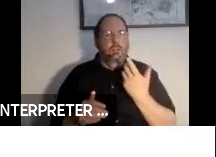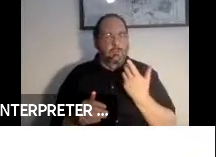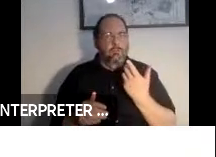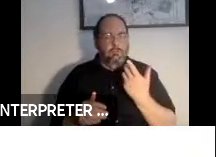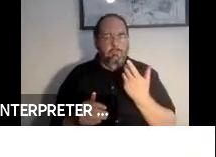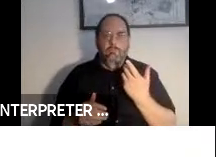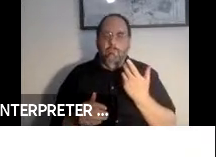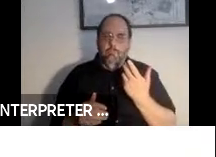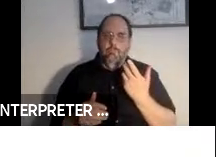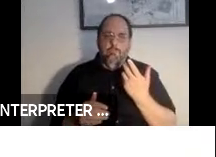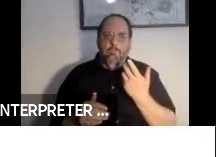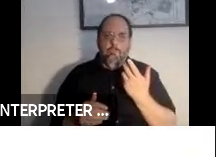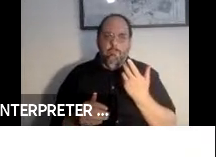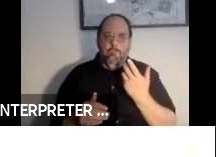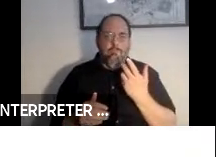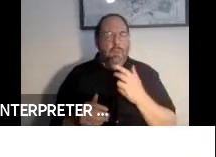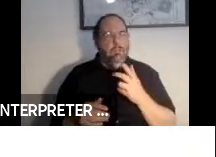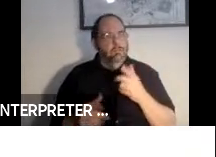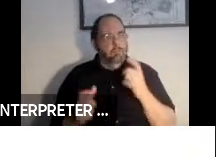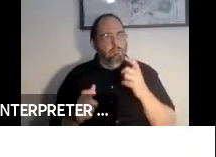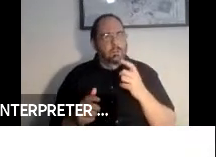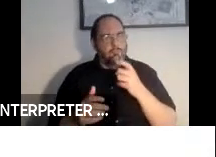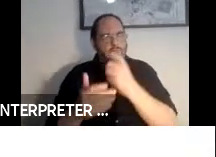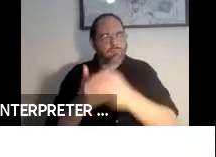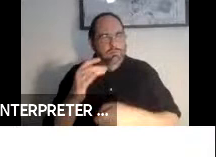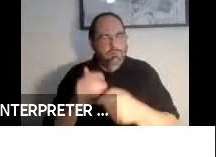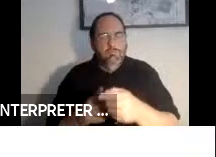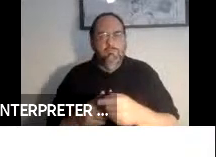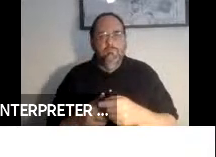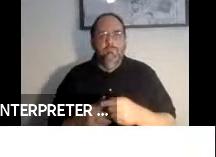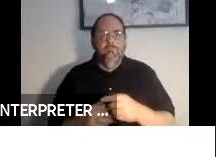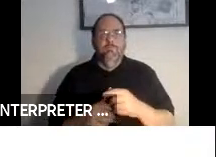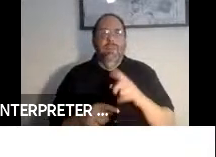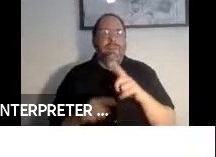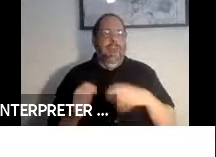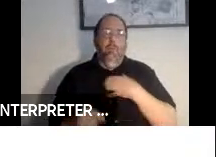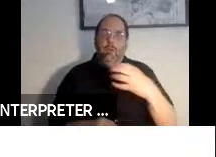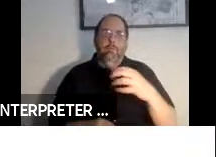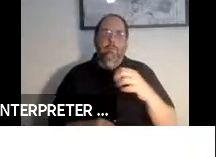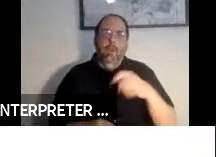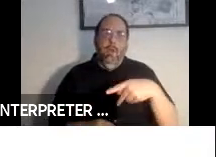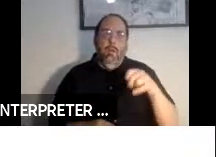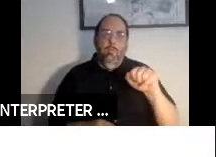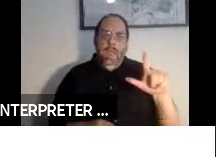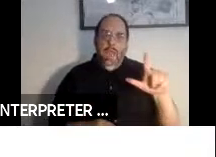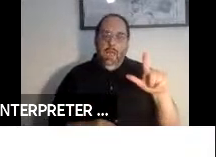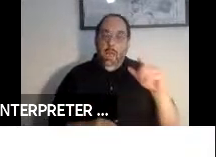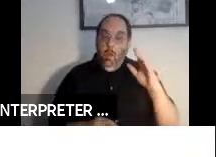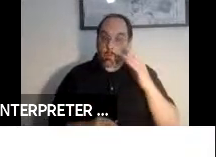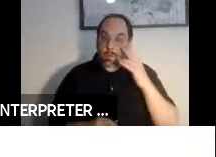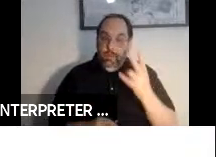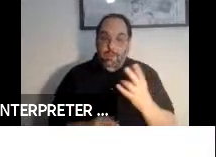in their delivery and not appealable. I hope to see some things stronger like that